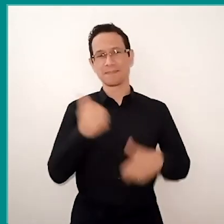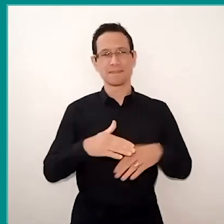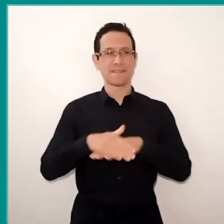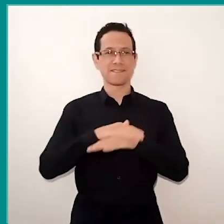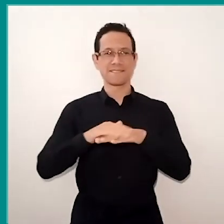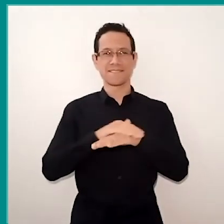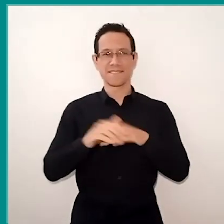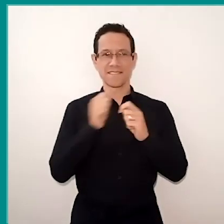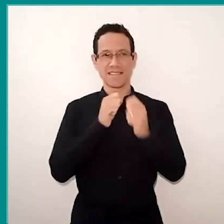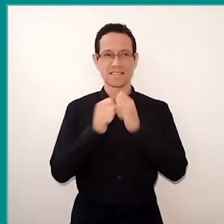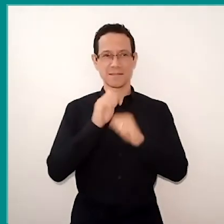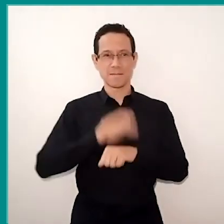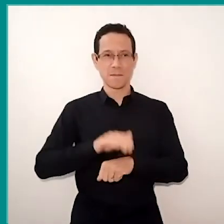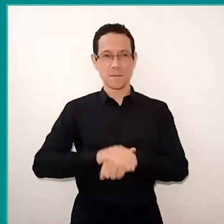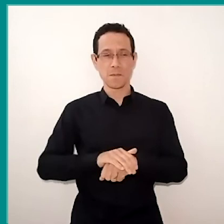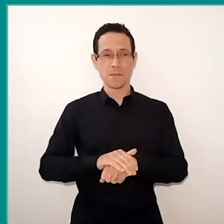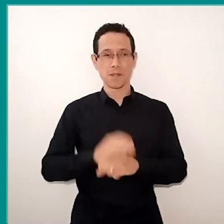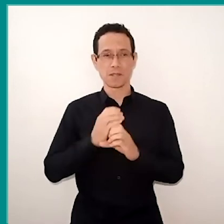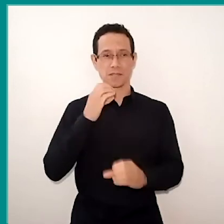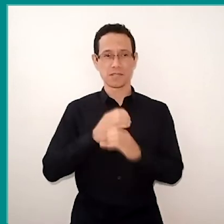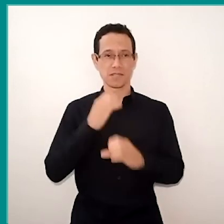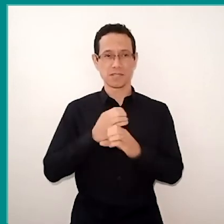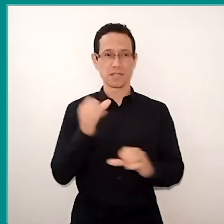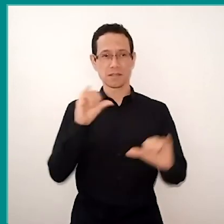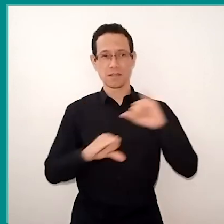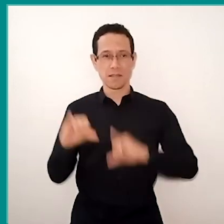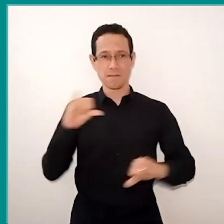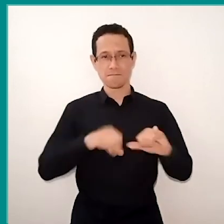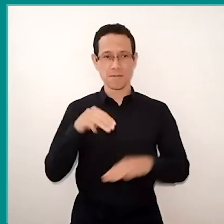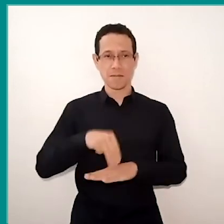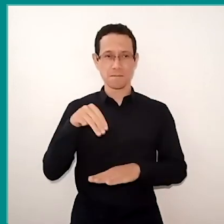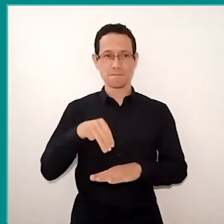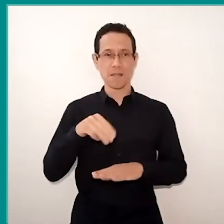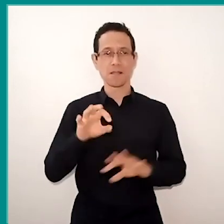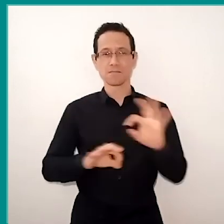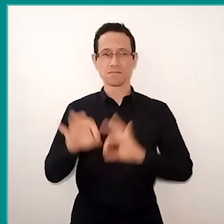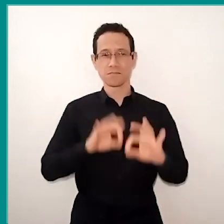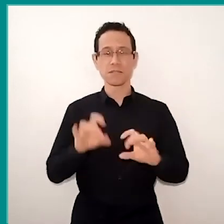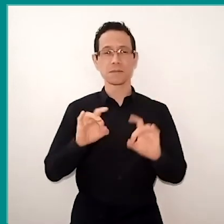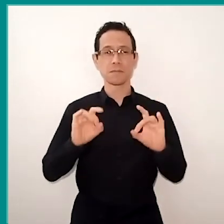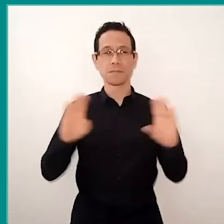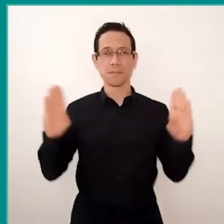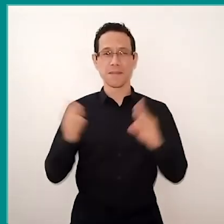Angela is a chemical engineer, master in administration, and expert in program evaluation.